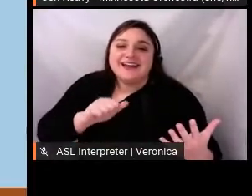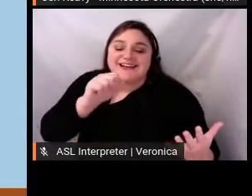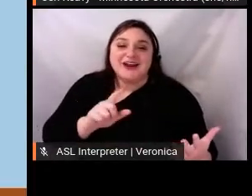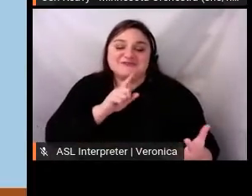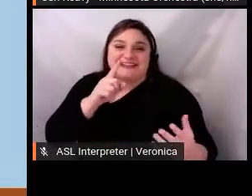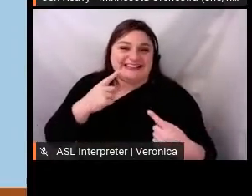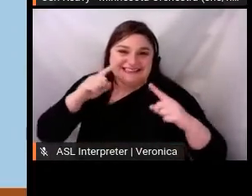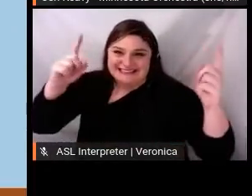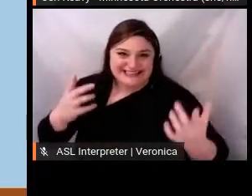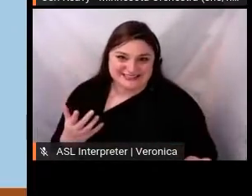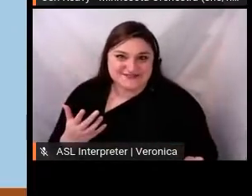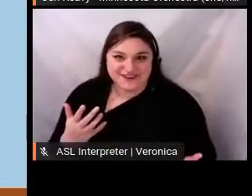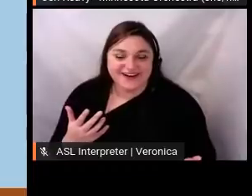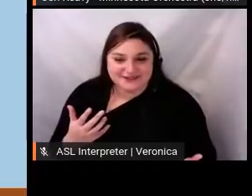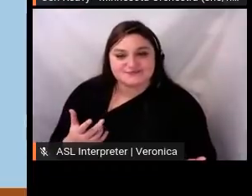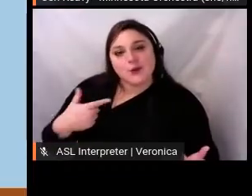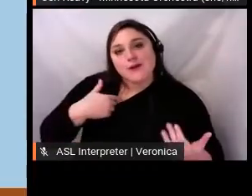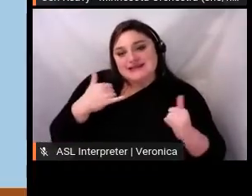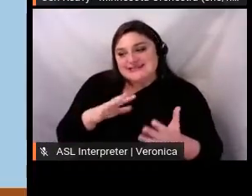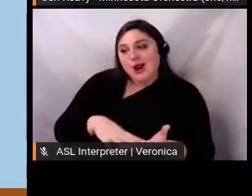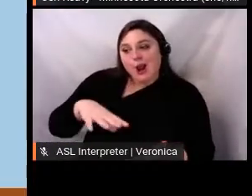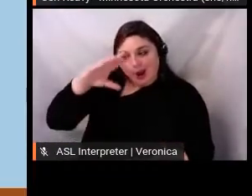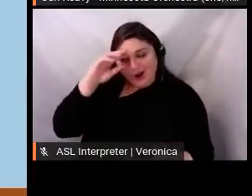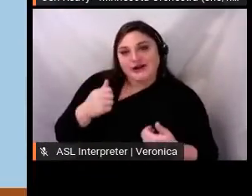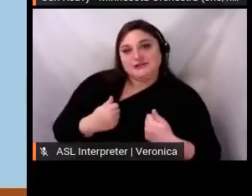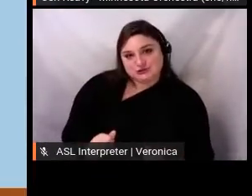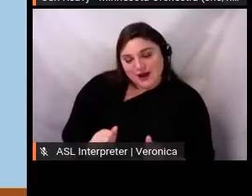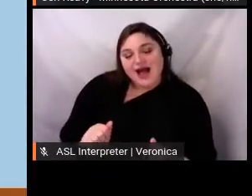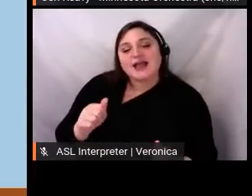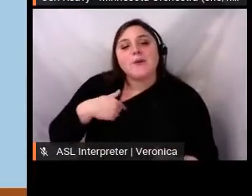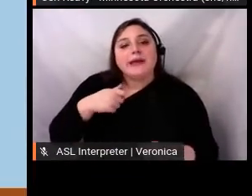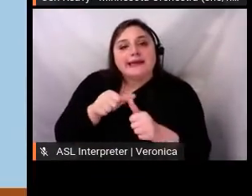that we've had to find two things along the way, as we did here with our website.